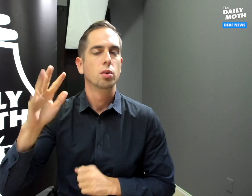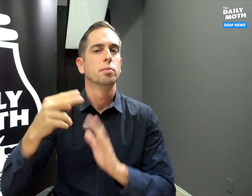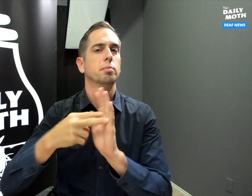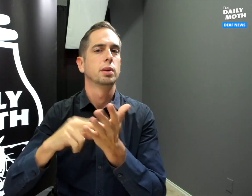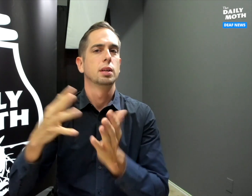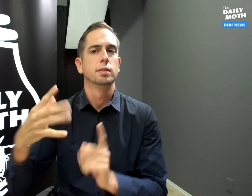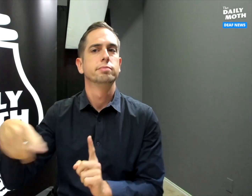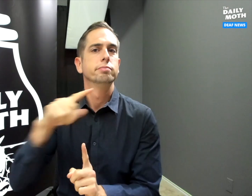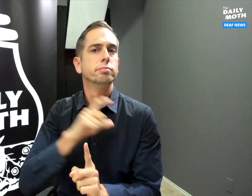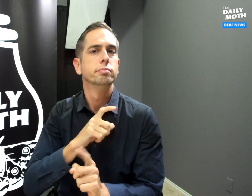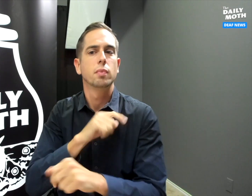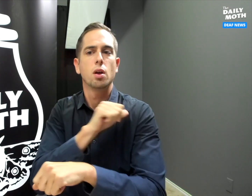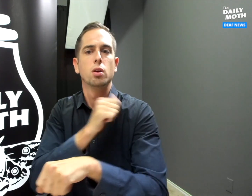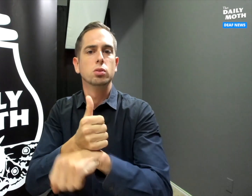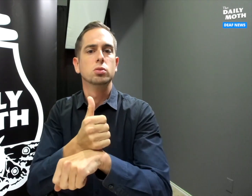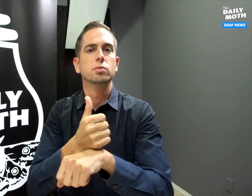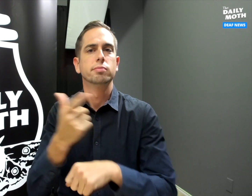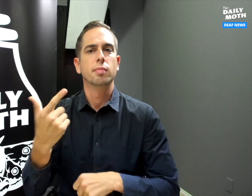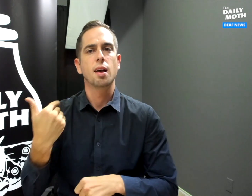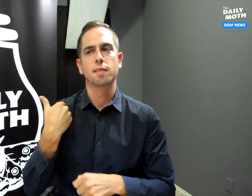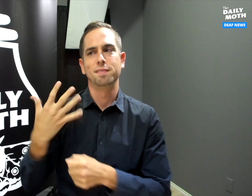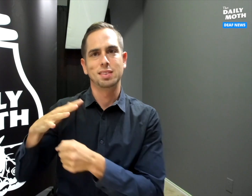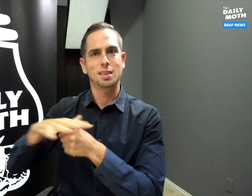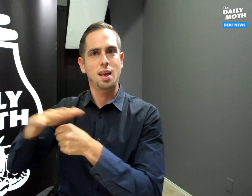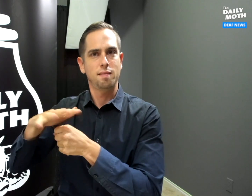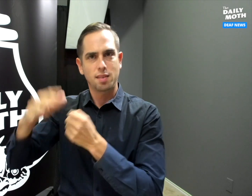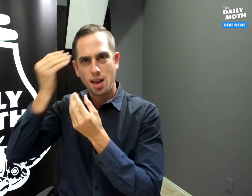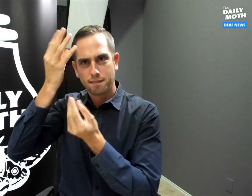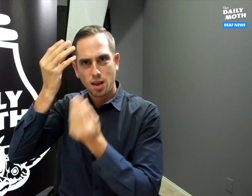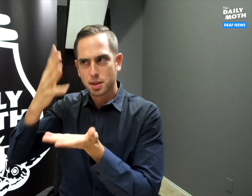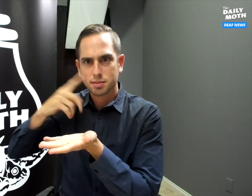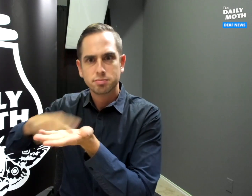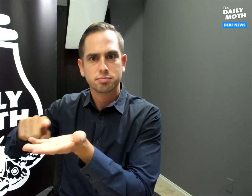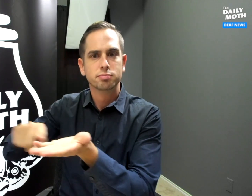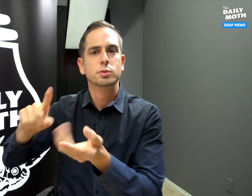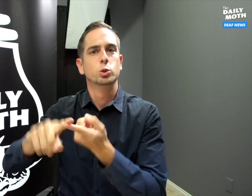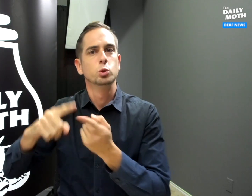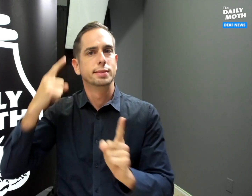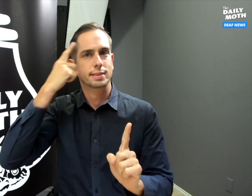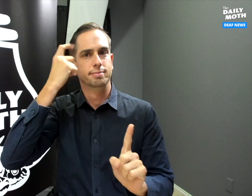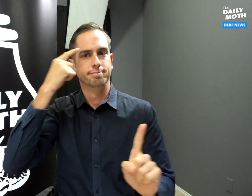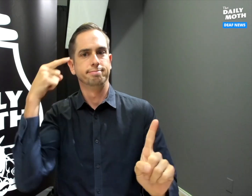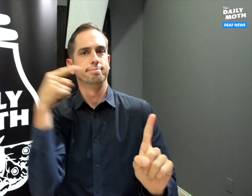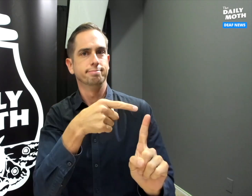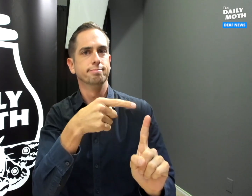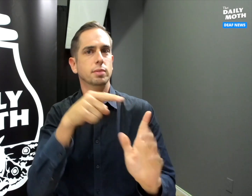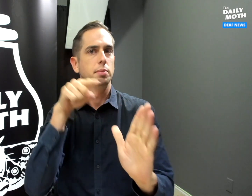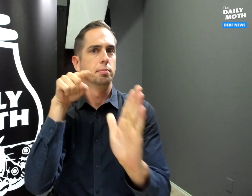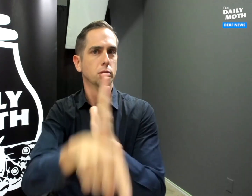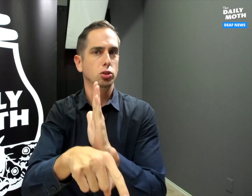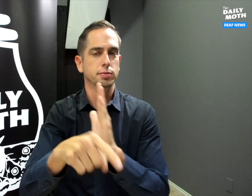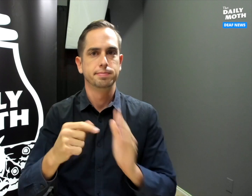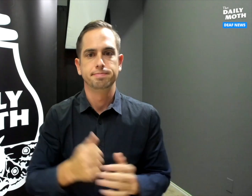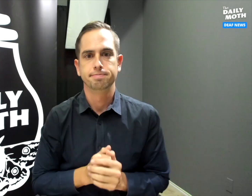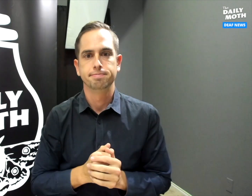which means authorities have enough information to suspect him of committing murder.